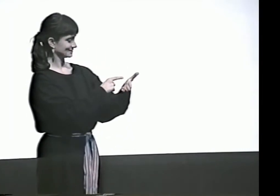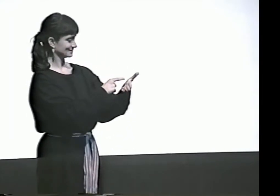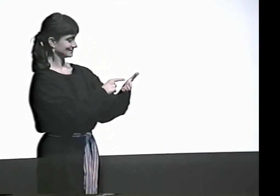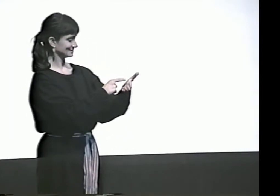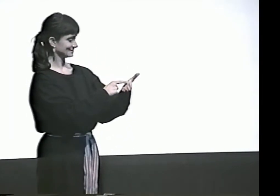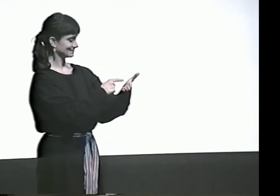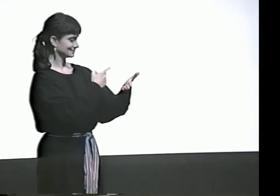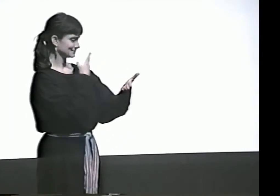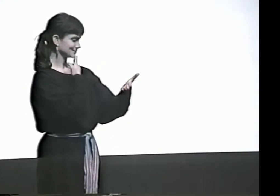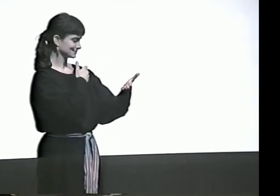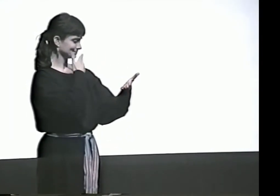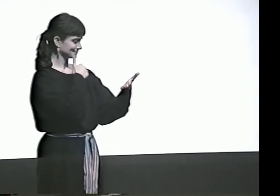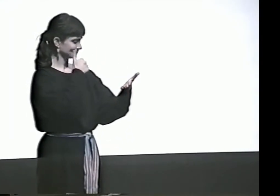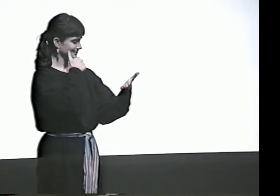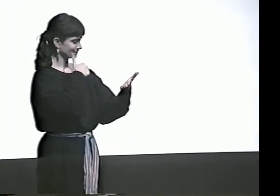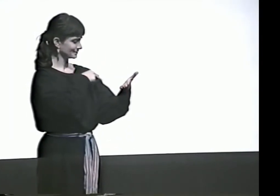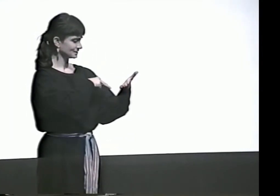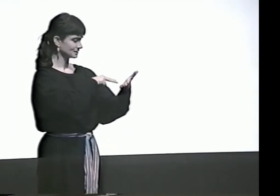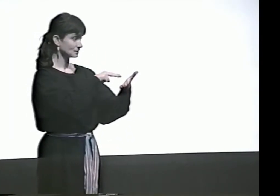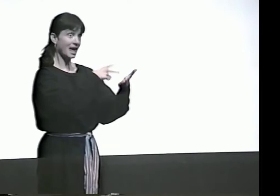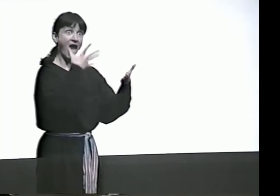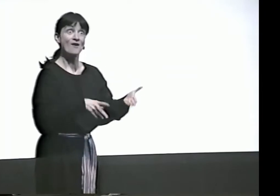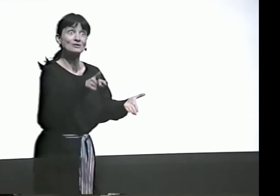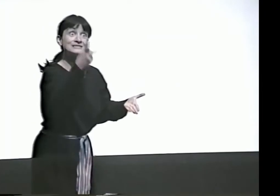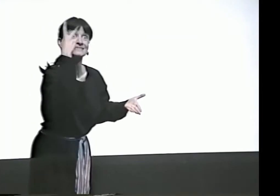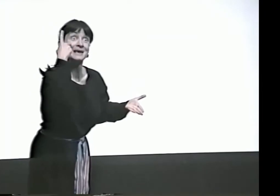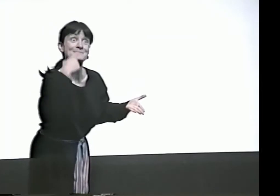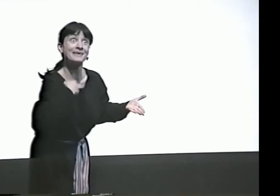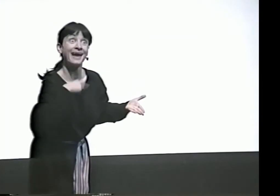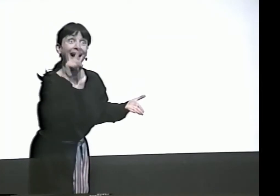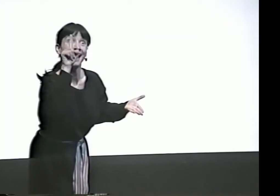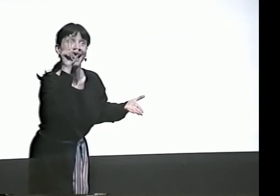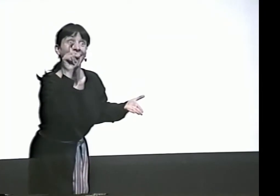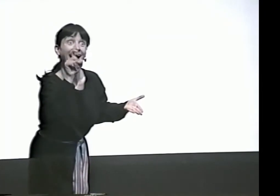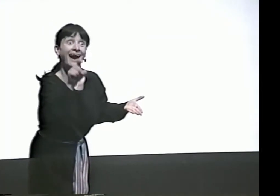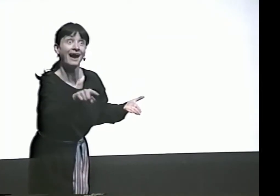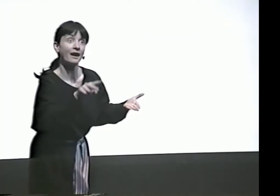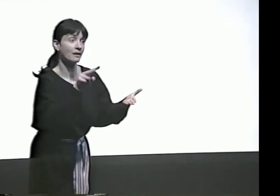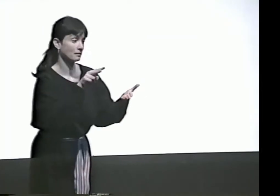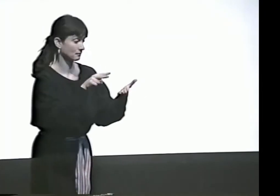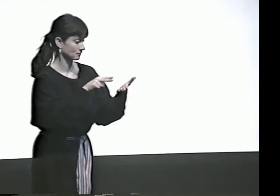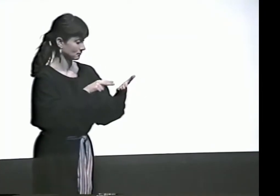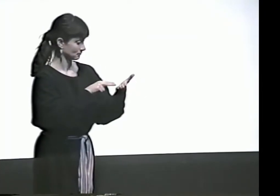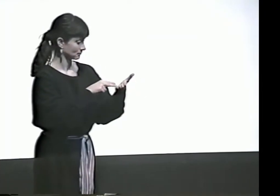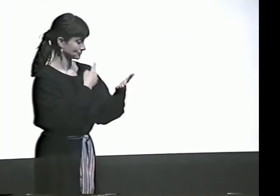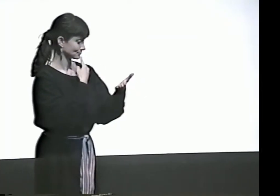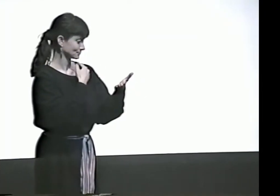A PICTURE OF A CUTE, LITTLE GIRL. "HAVE YOU SEEN ME?"